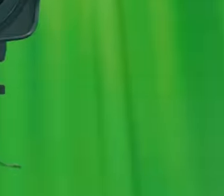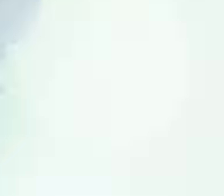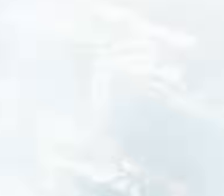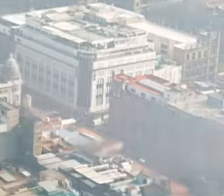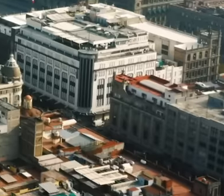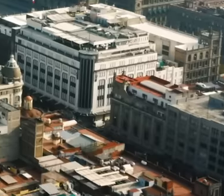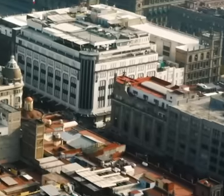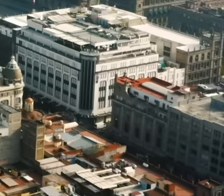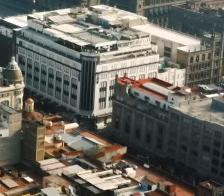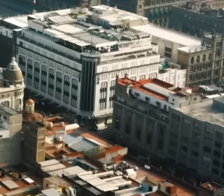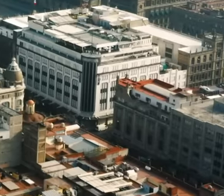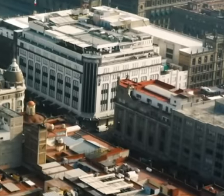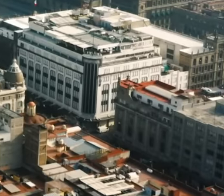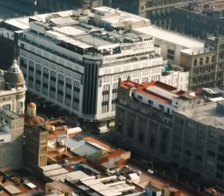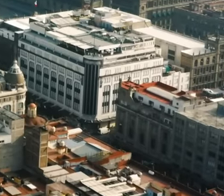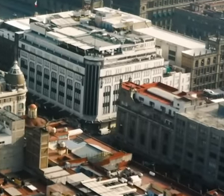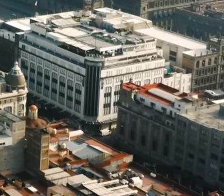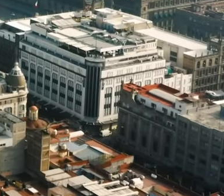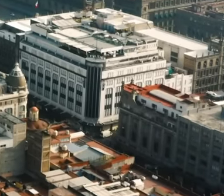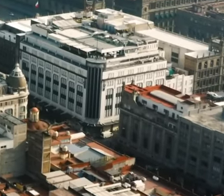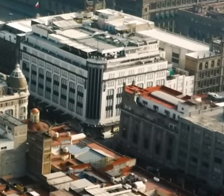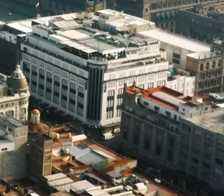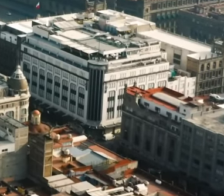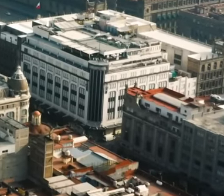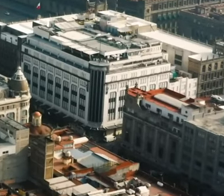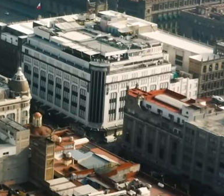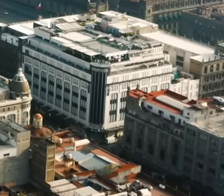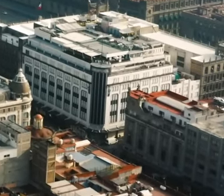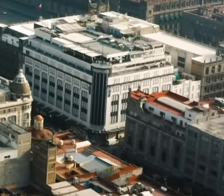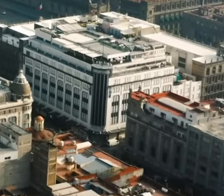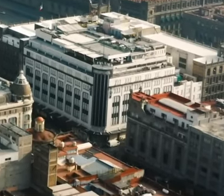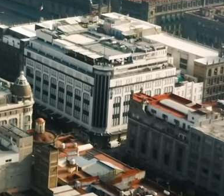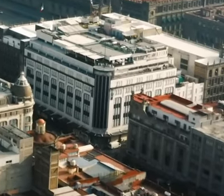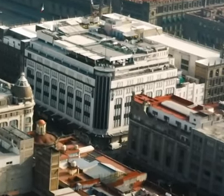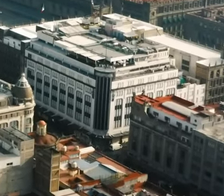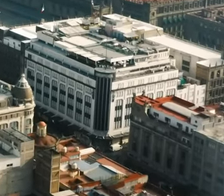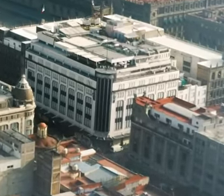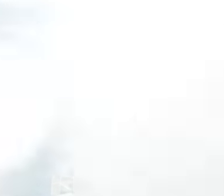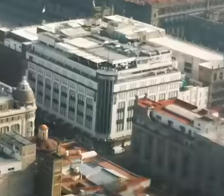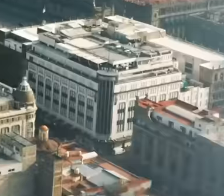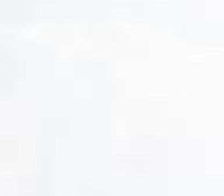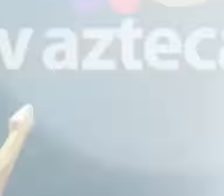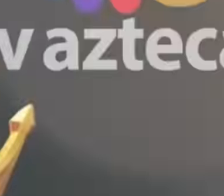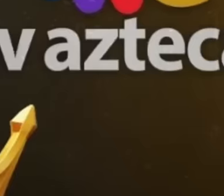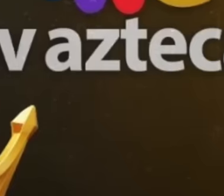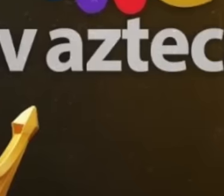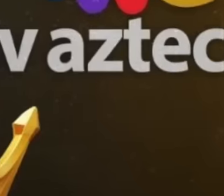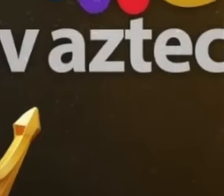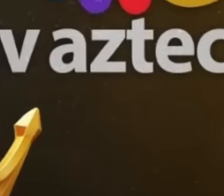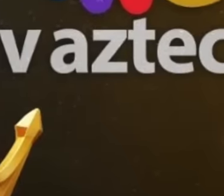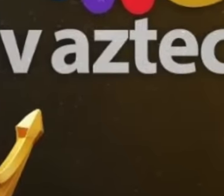of political and social events in Mexico to the extent that they became known as the